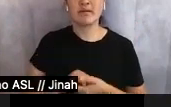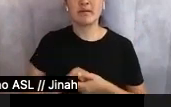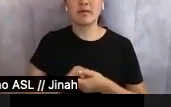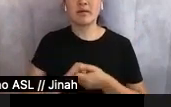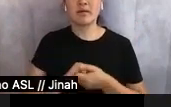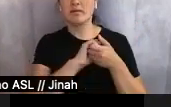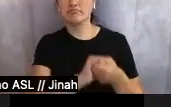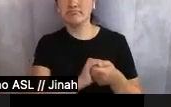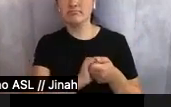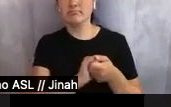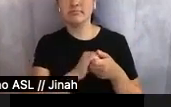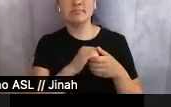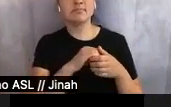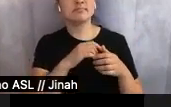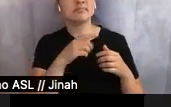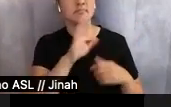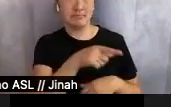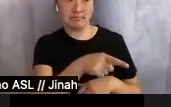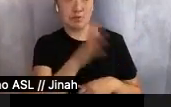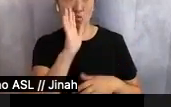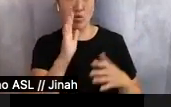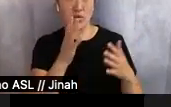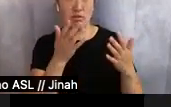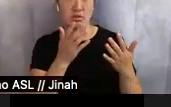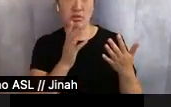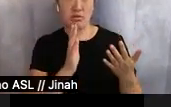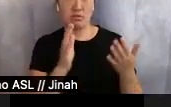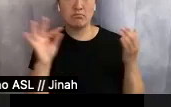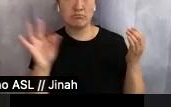"Now, you are going to play in front of these nice people some music, and they're